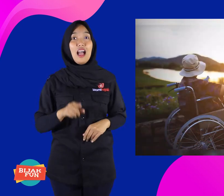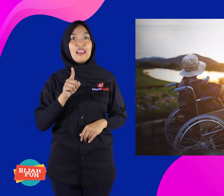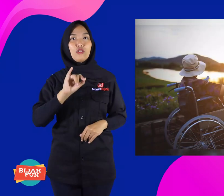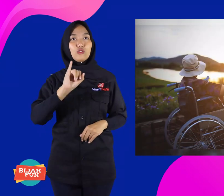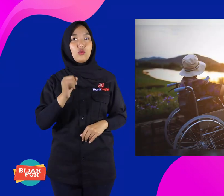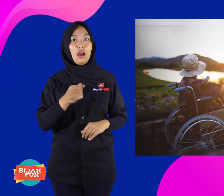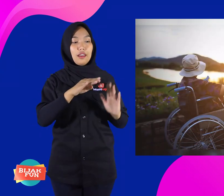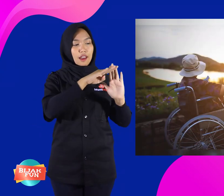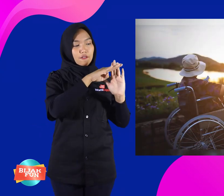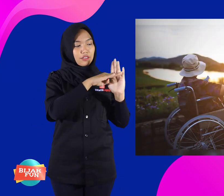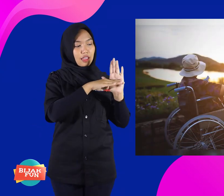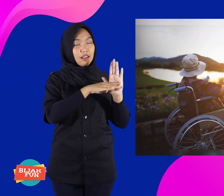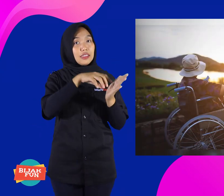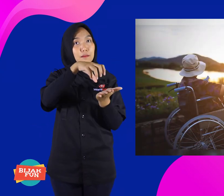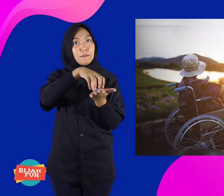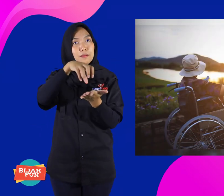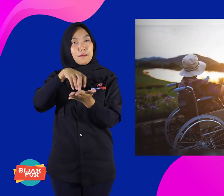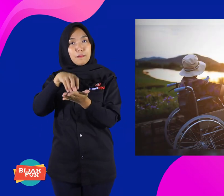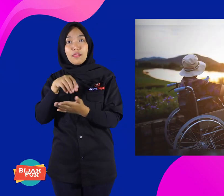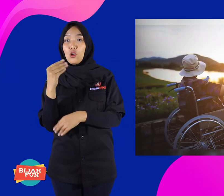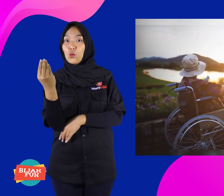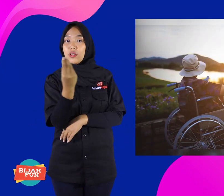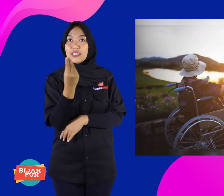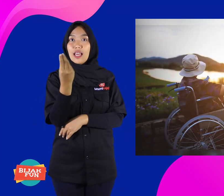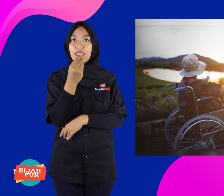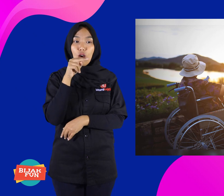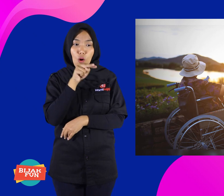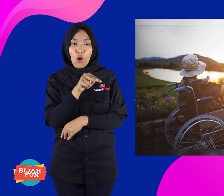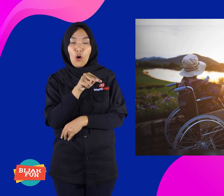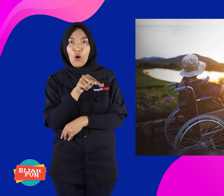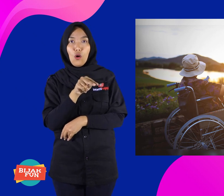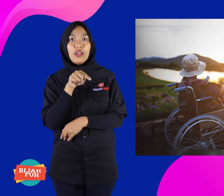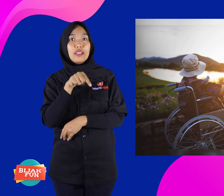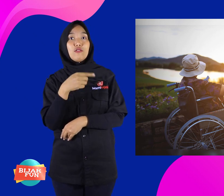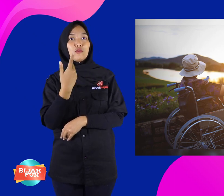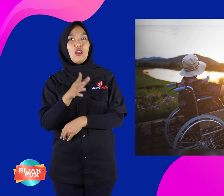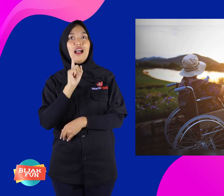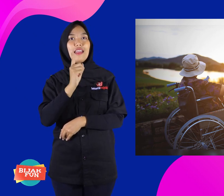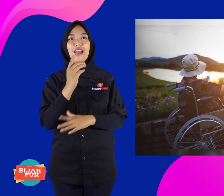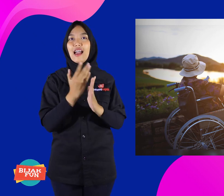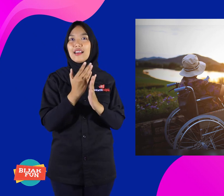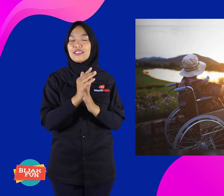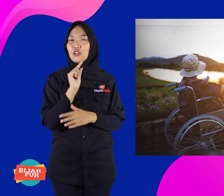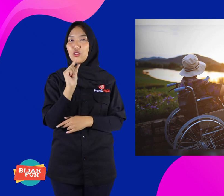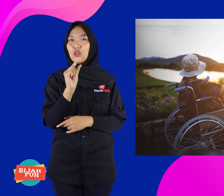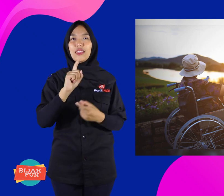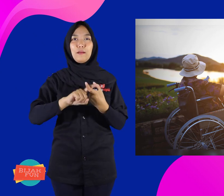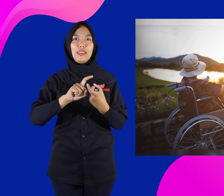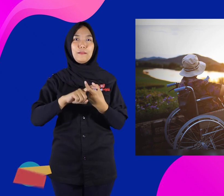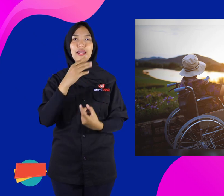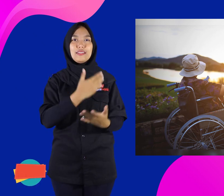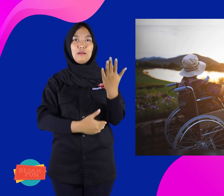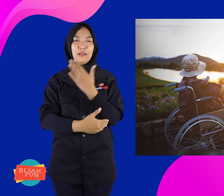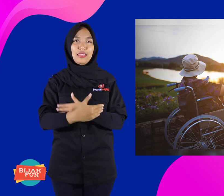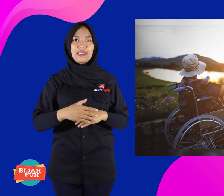There is also a list of tourist attractions that are already have access for friends with disabilities.